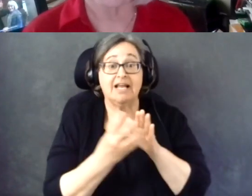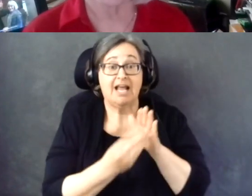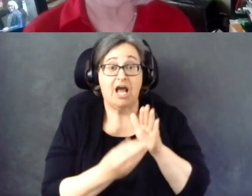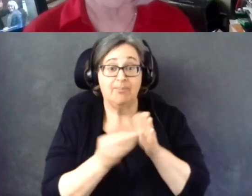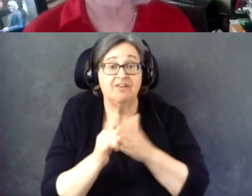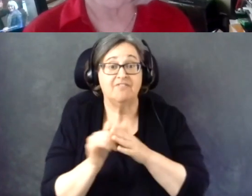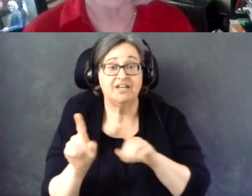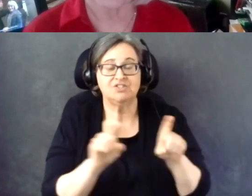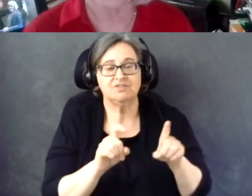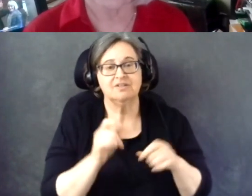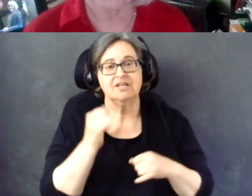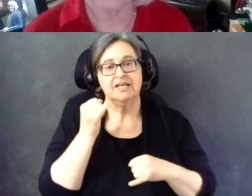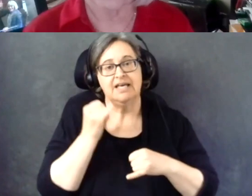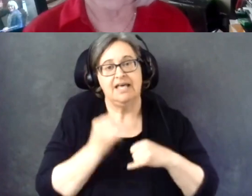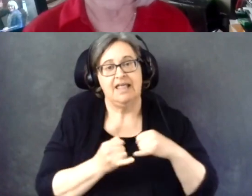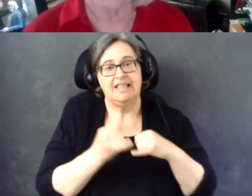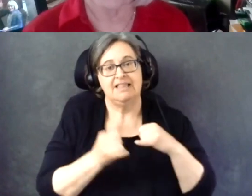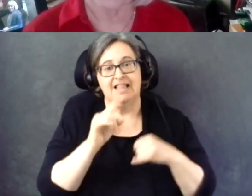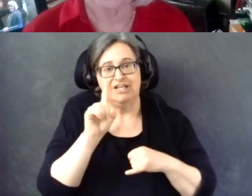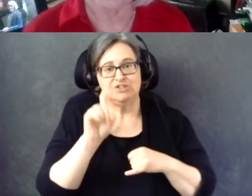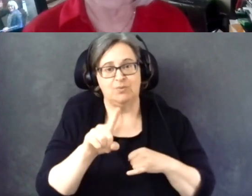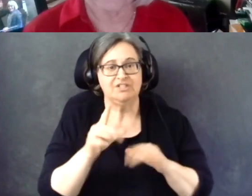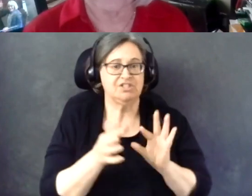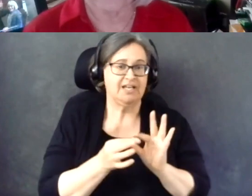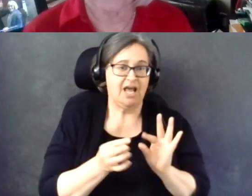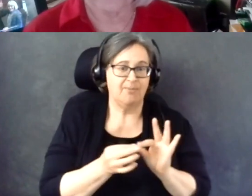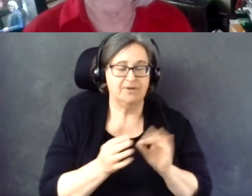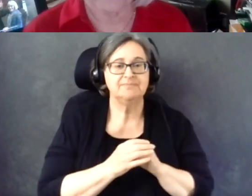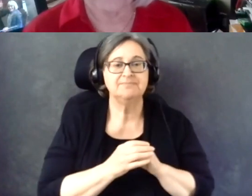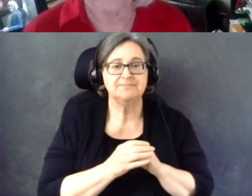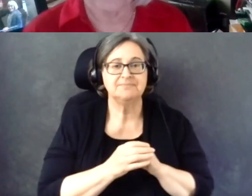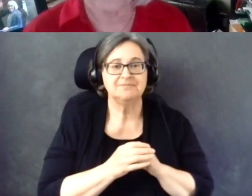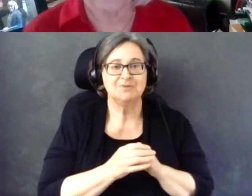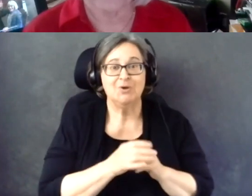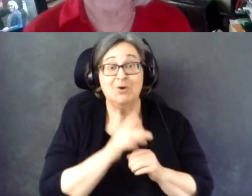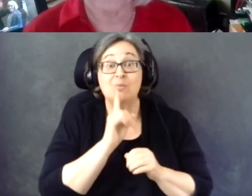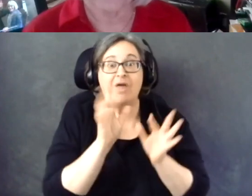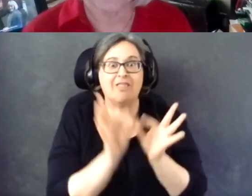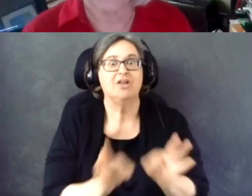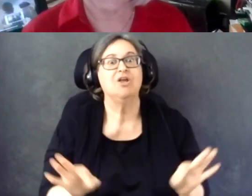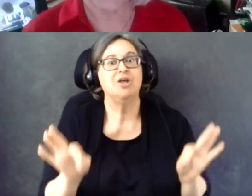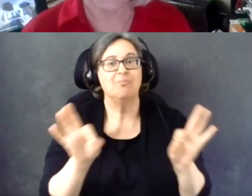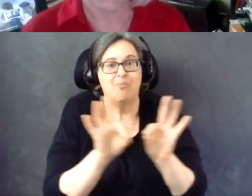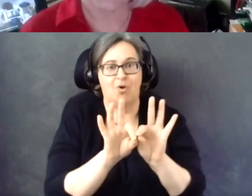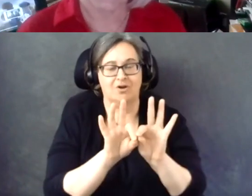Our last question or comment is, and this is a really important one, whether it's answered